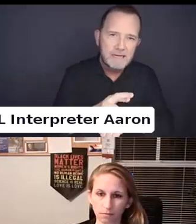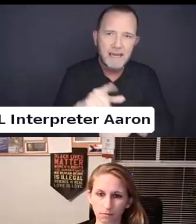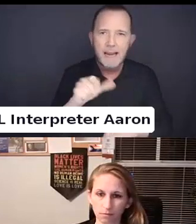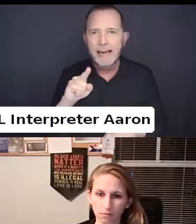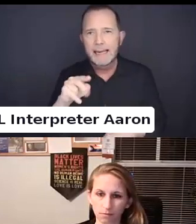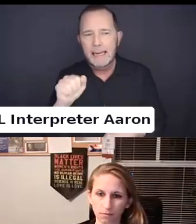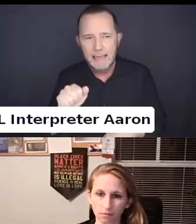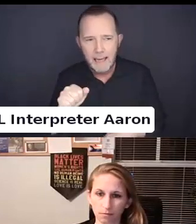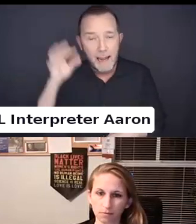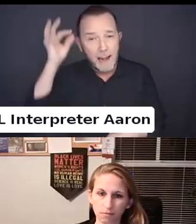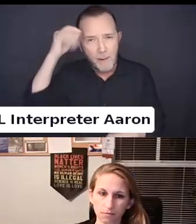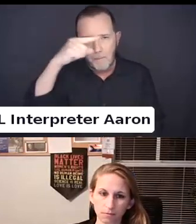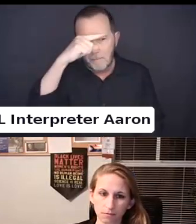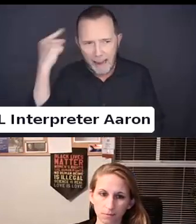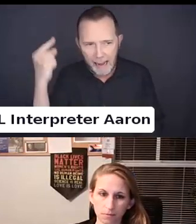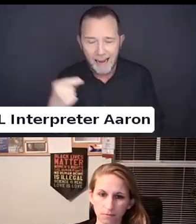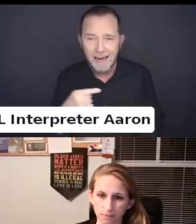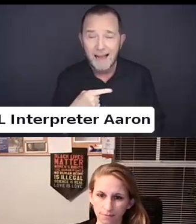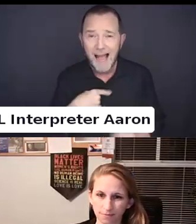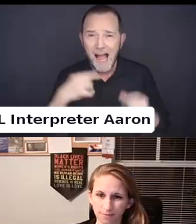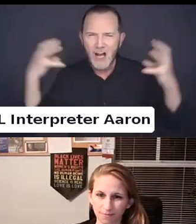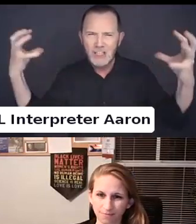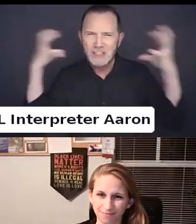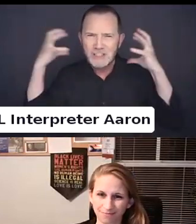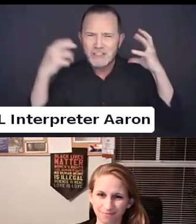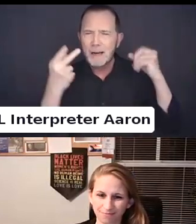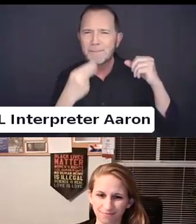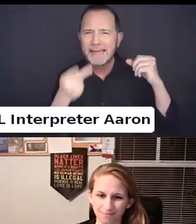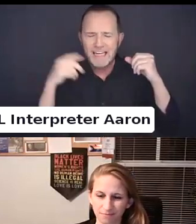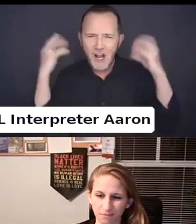I am wearing giant pink headphones.